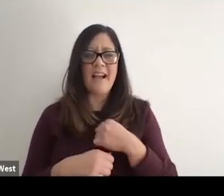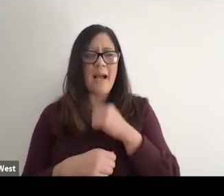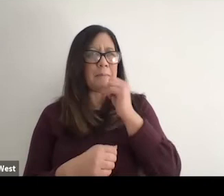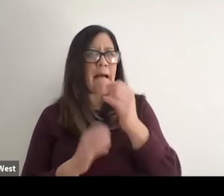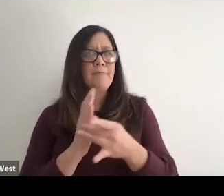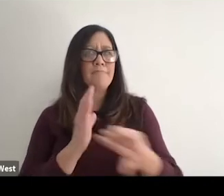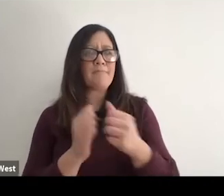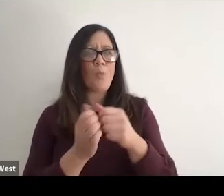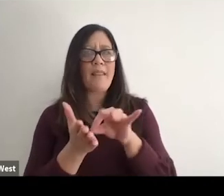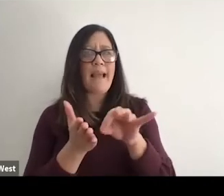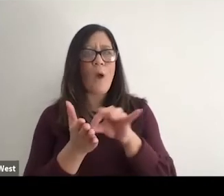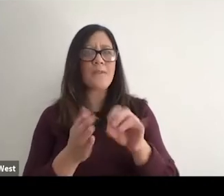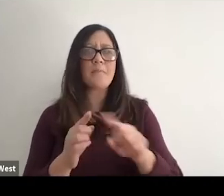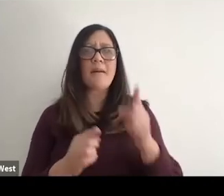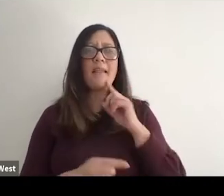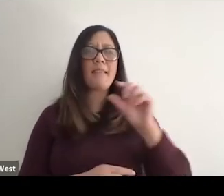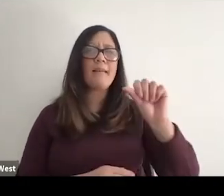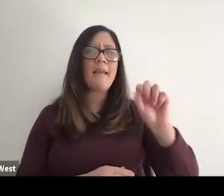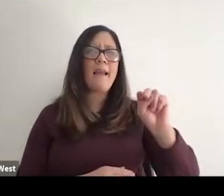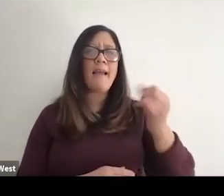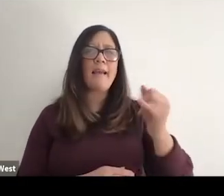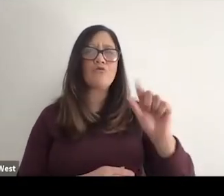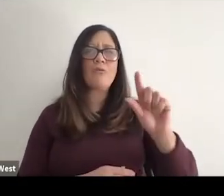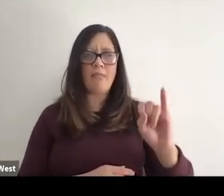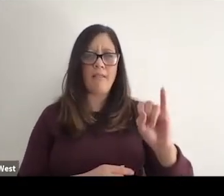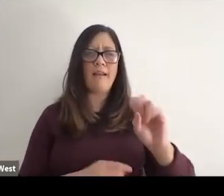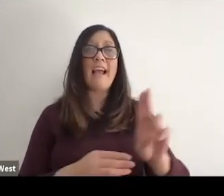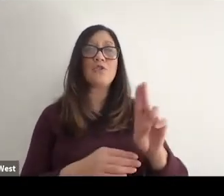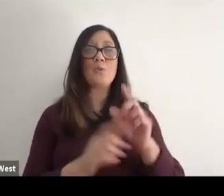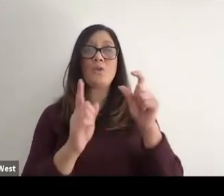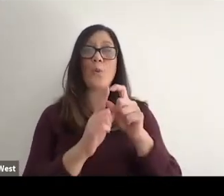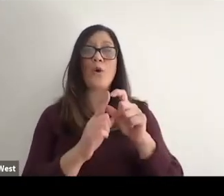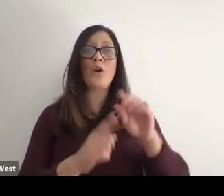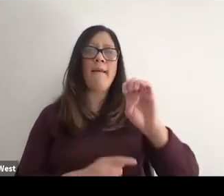I'm not a very good counter, but I think that Anjali is used the